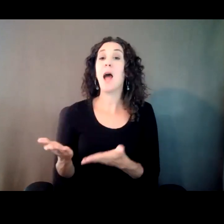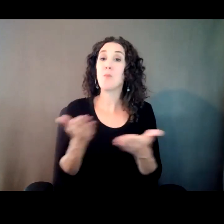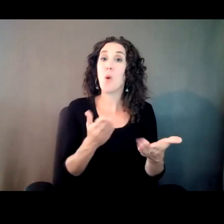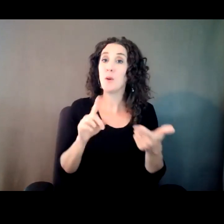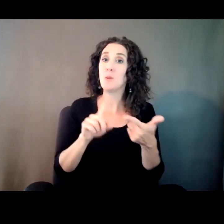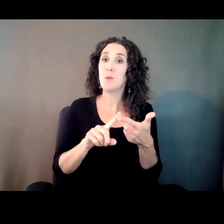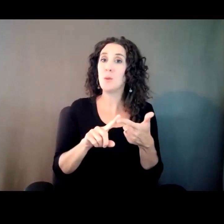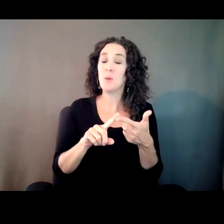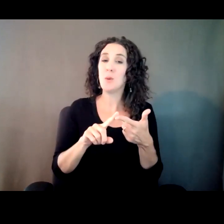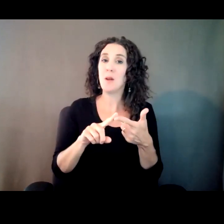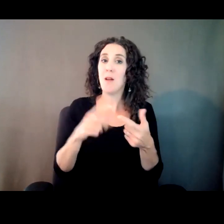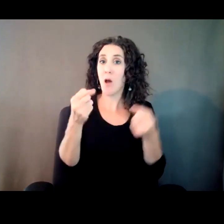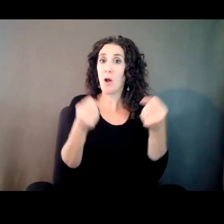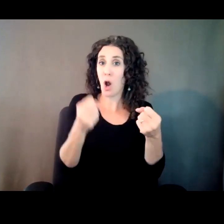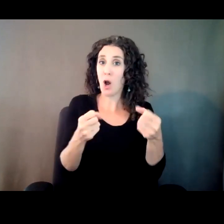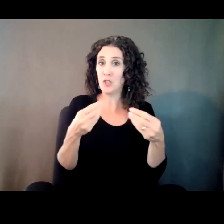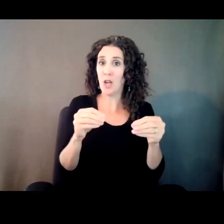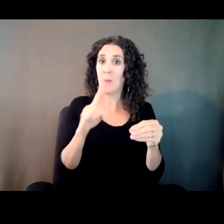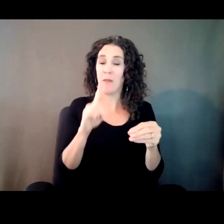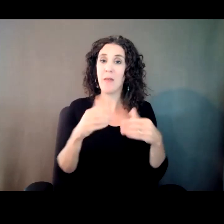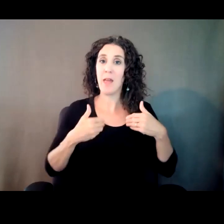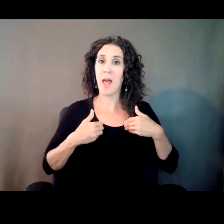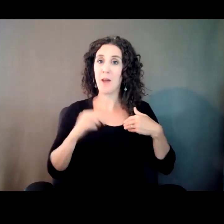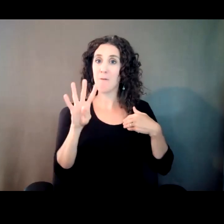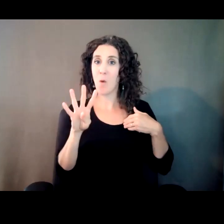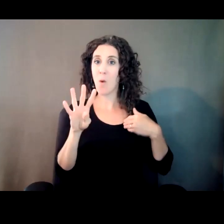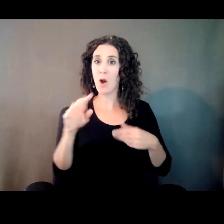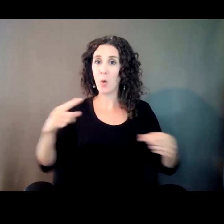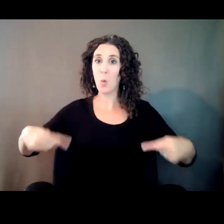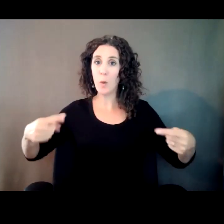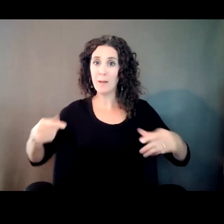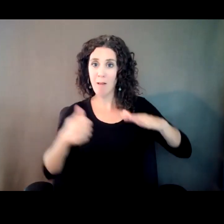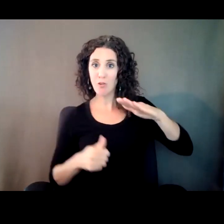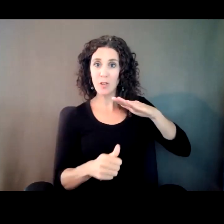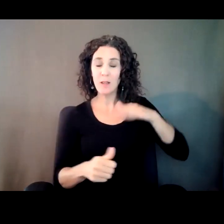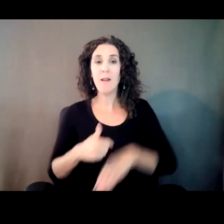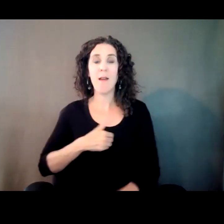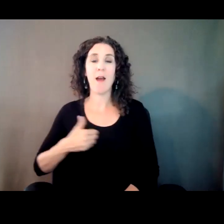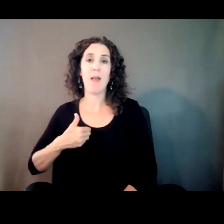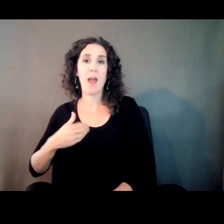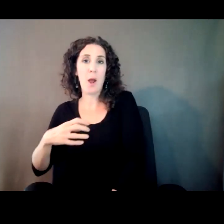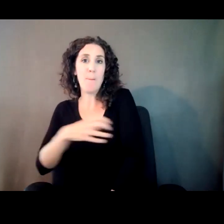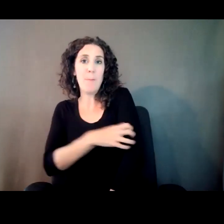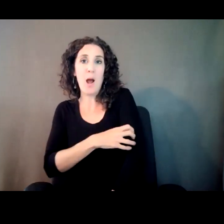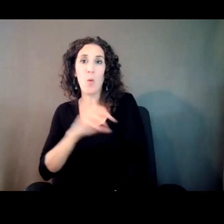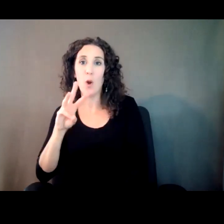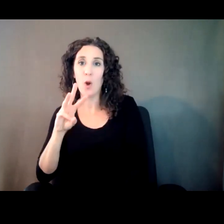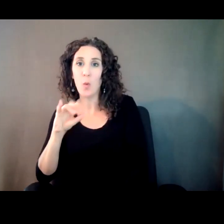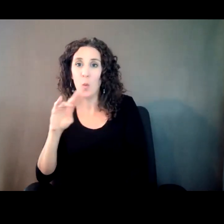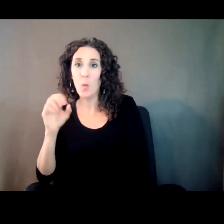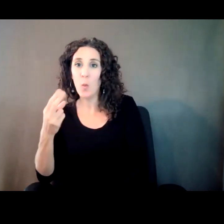wheels on to the bottom I put a wheelchair ramp and power wench in the back and I hit